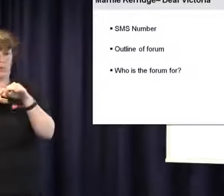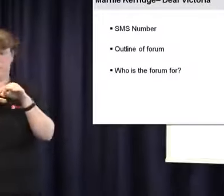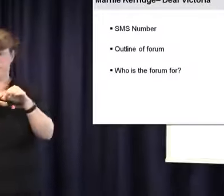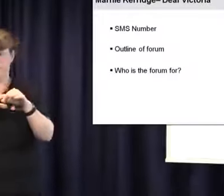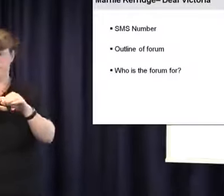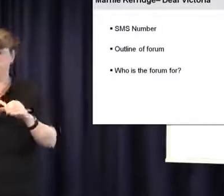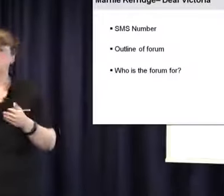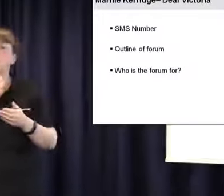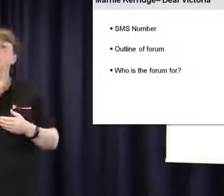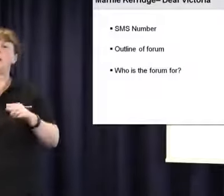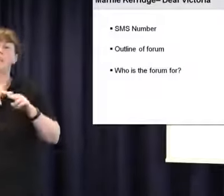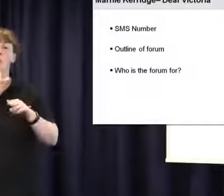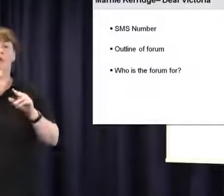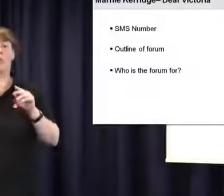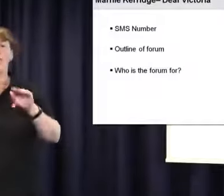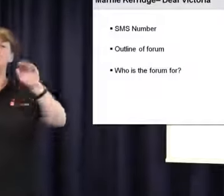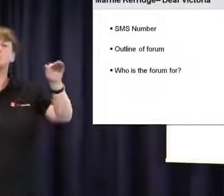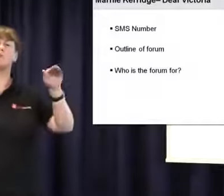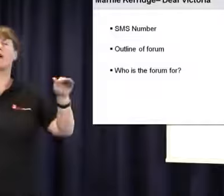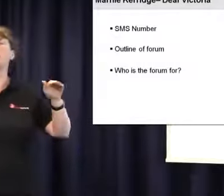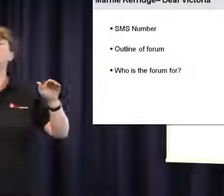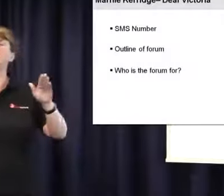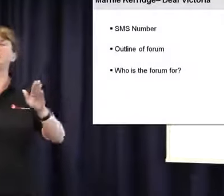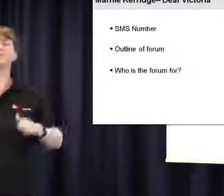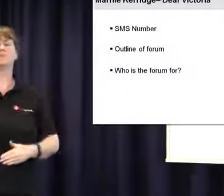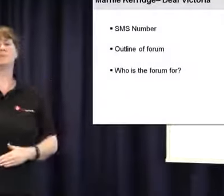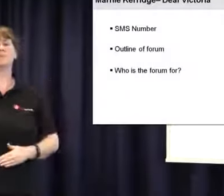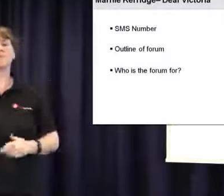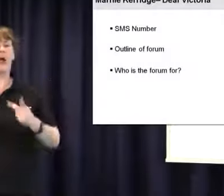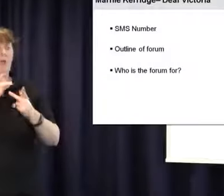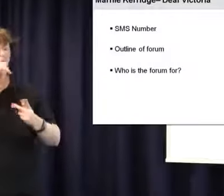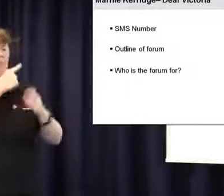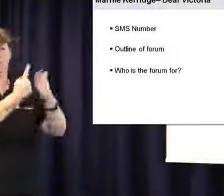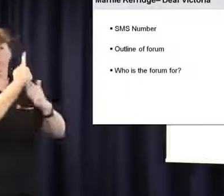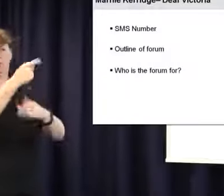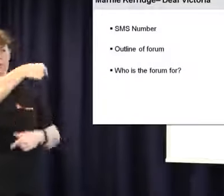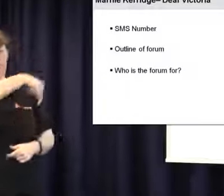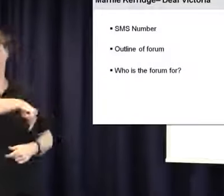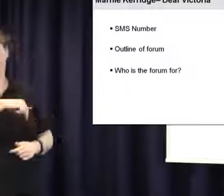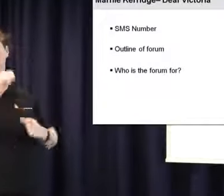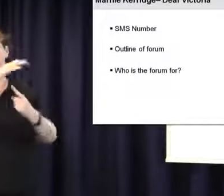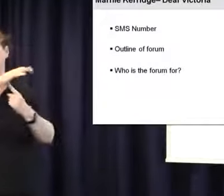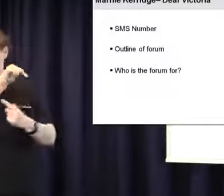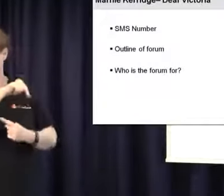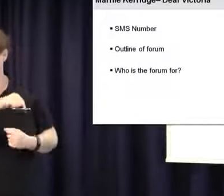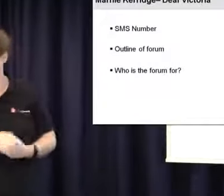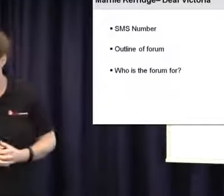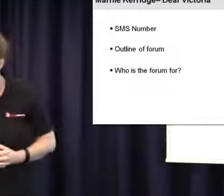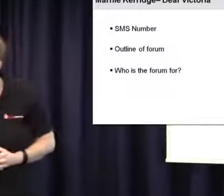today as well. You will be given the opportunity to stand up and ask questions. Can I ask please